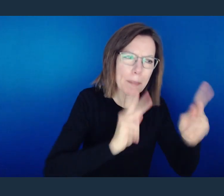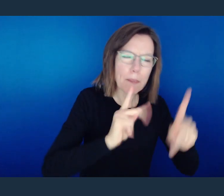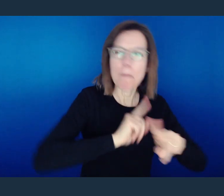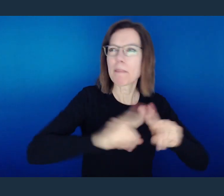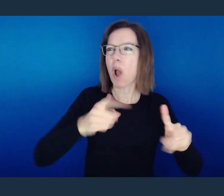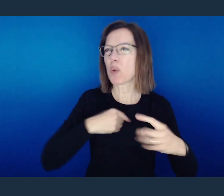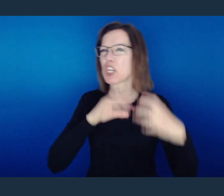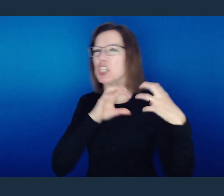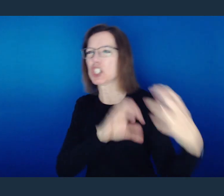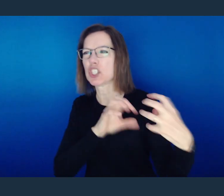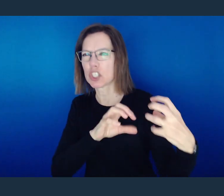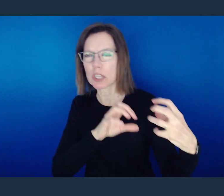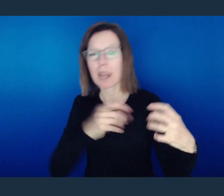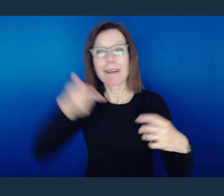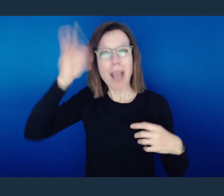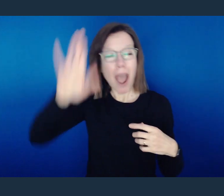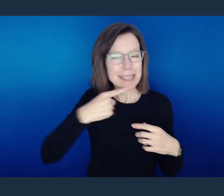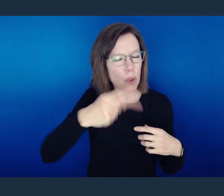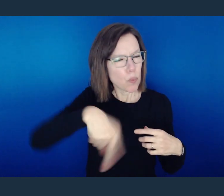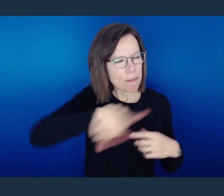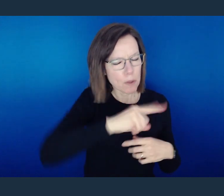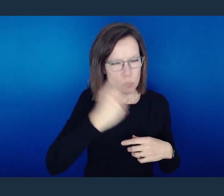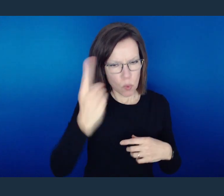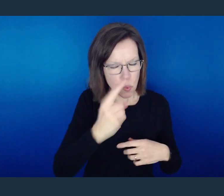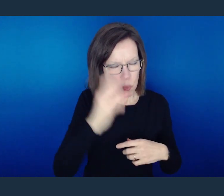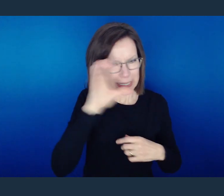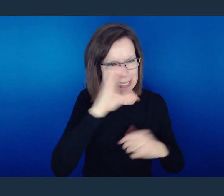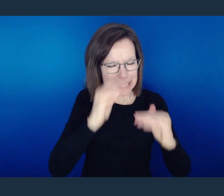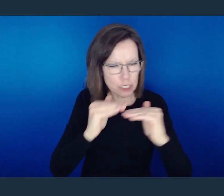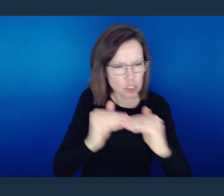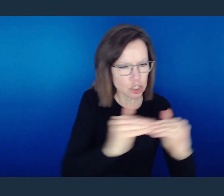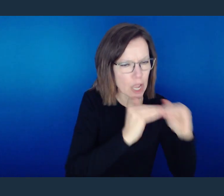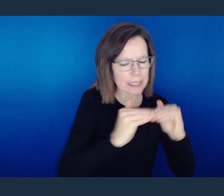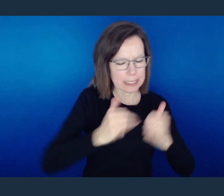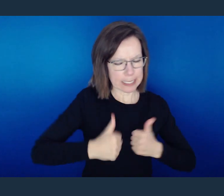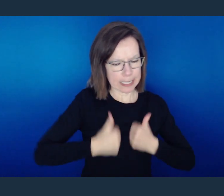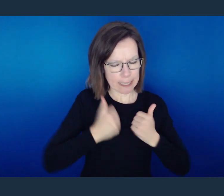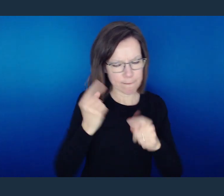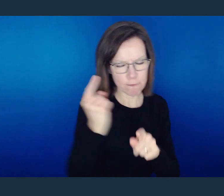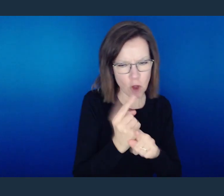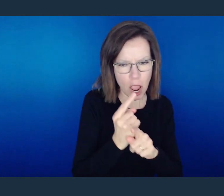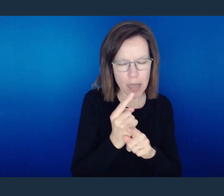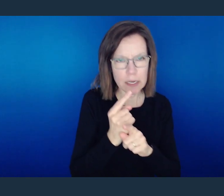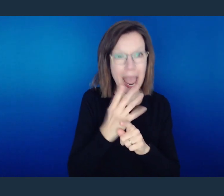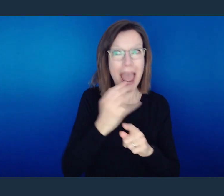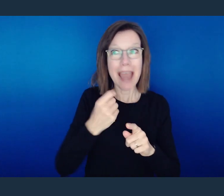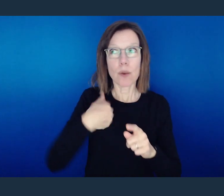strive to do good, seek justice, care for the widow, and yet He Himself not do the same.